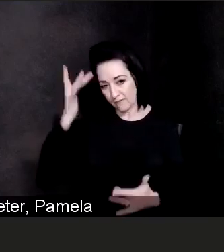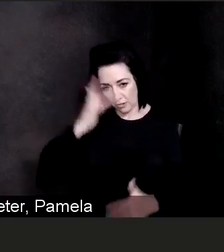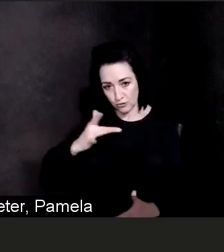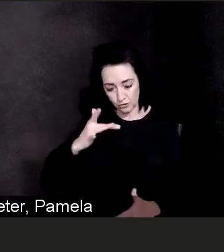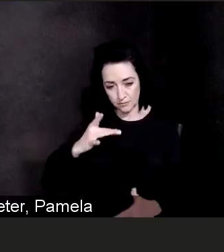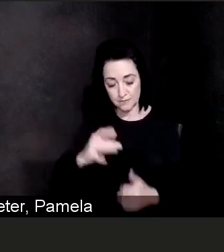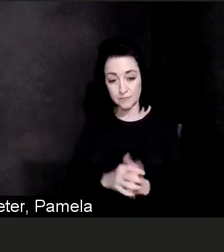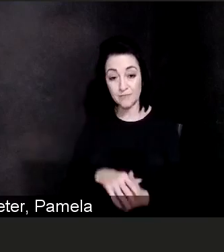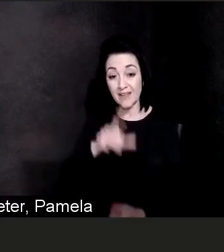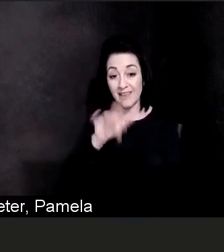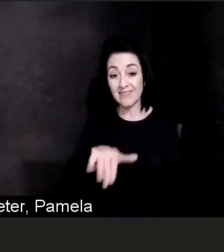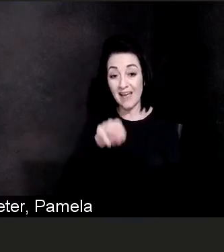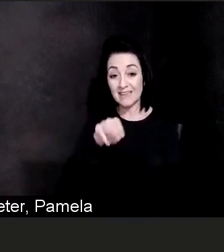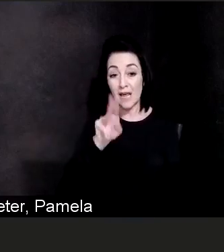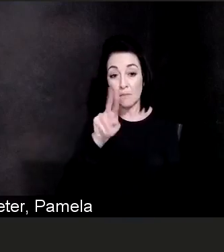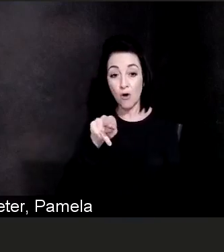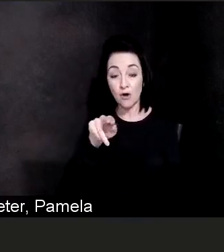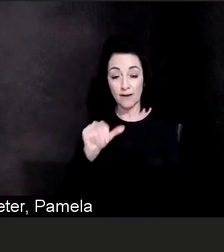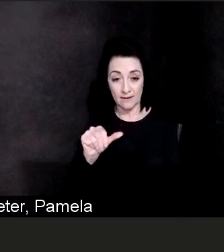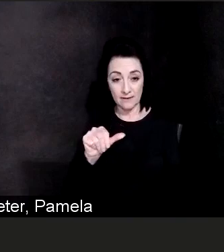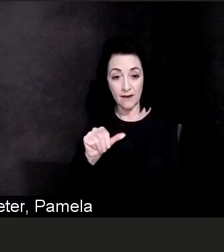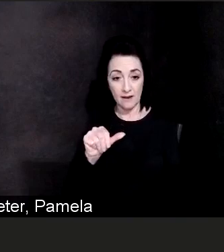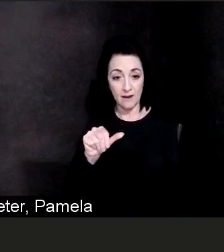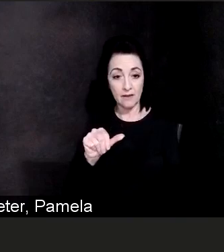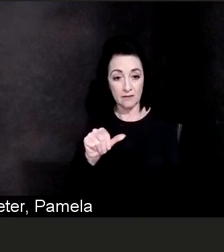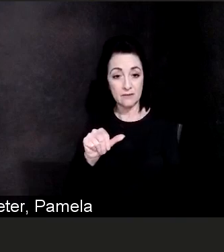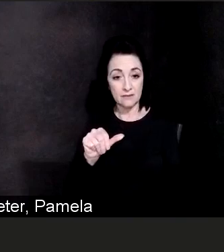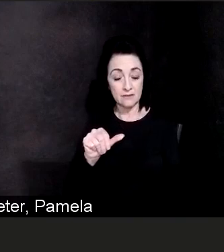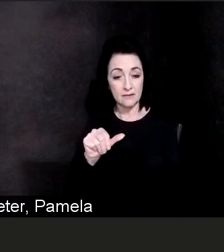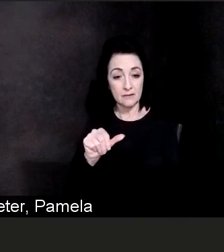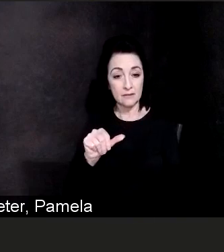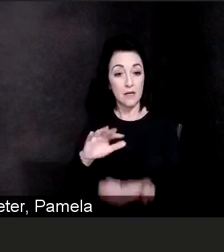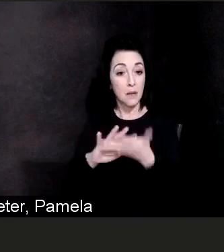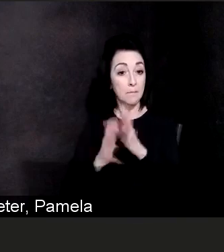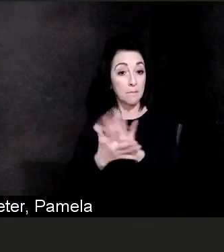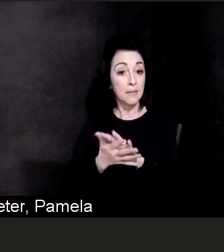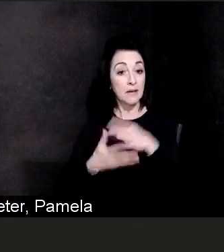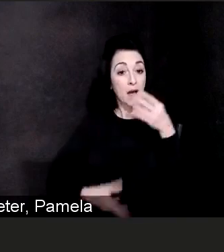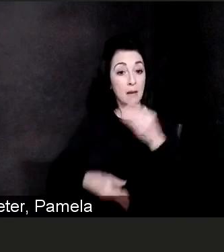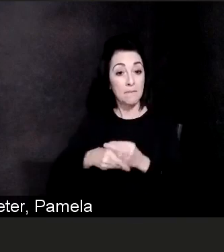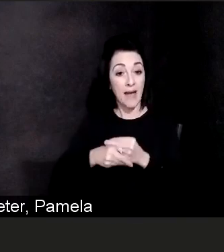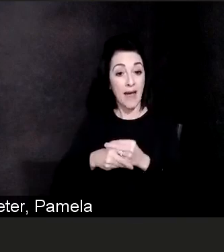does not become a part of our normal DNA, which most of us have heard of.